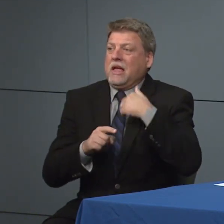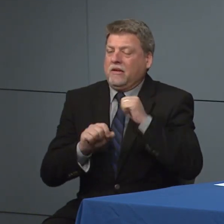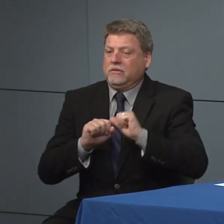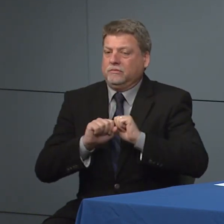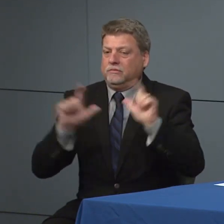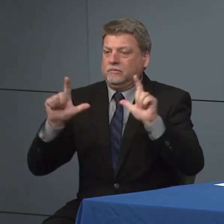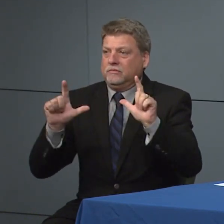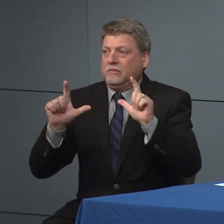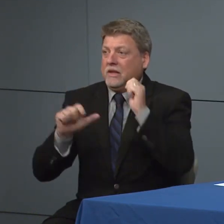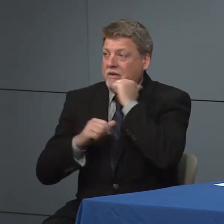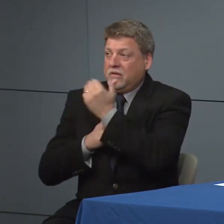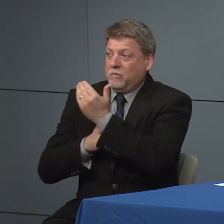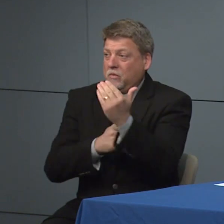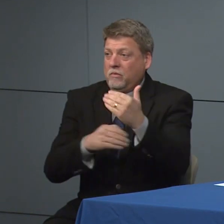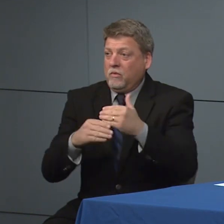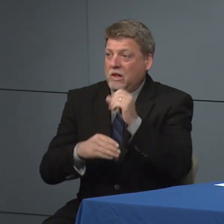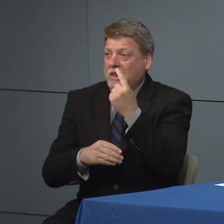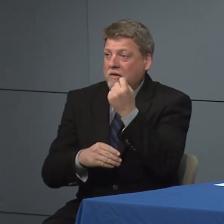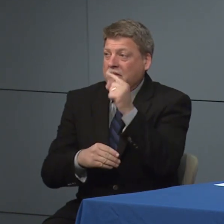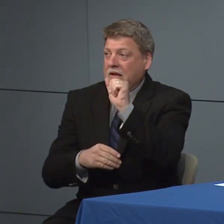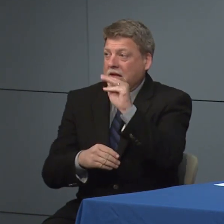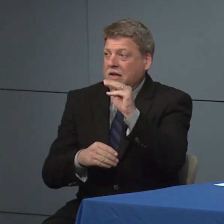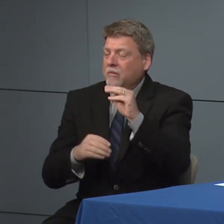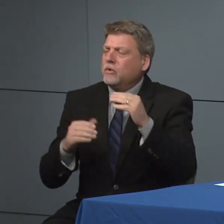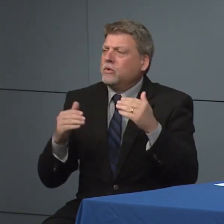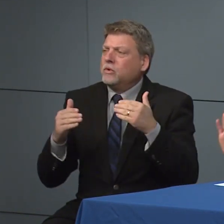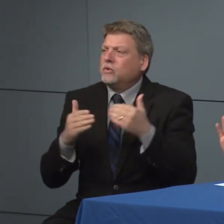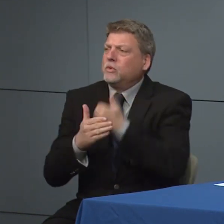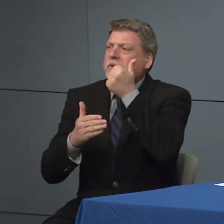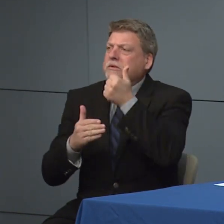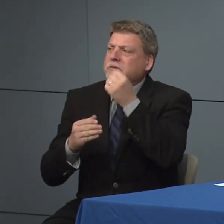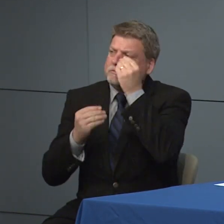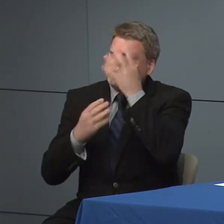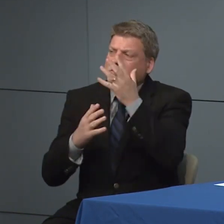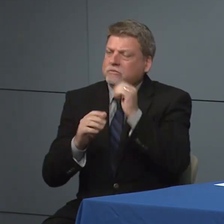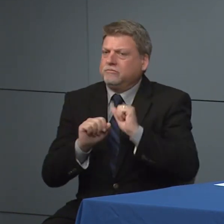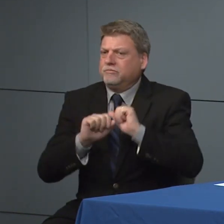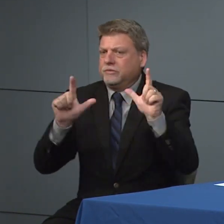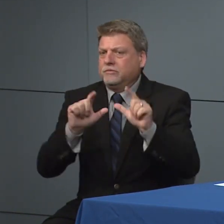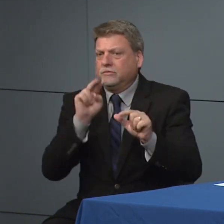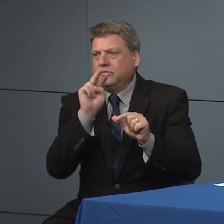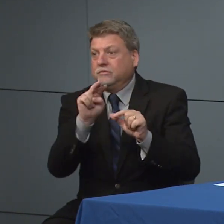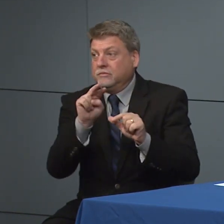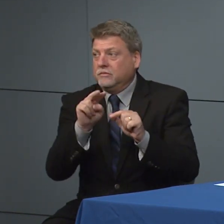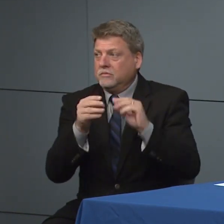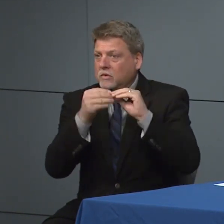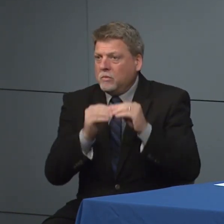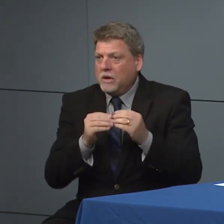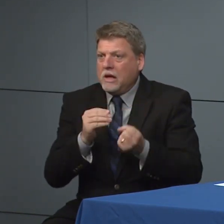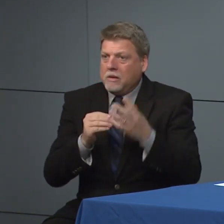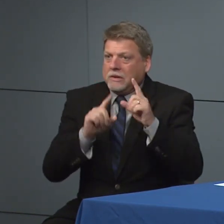o'clock every morning on our most updated numbers of testing soon you can always go there to get the most updated numbers.